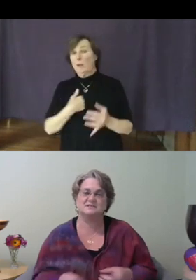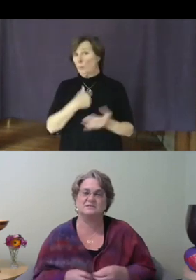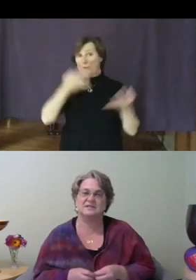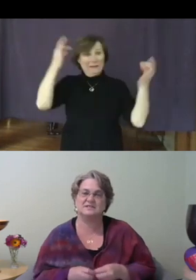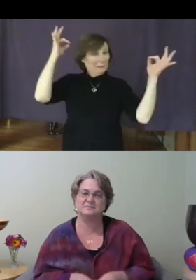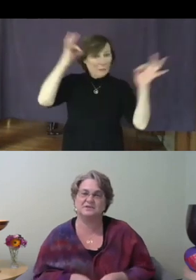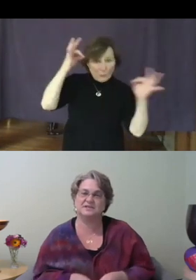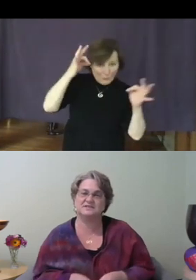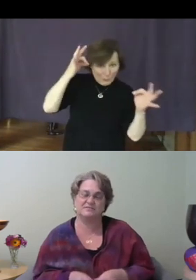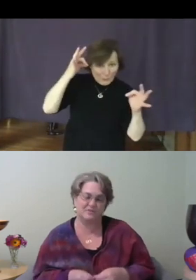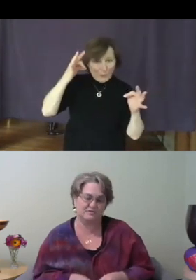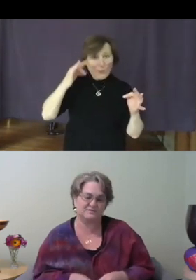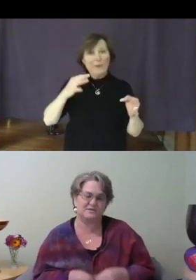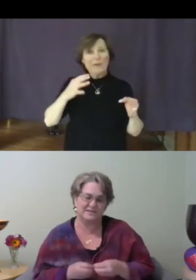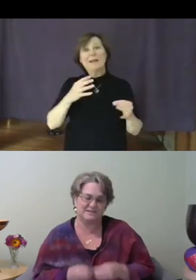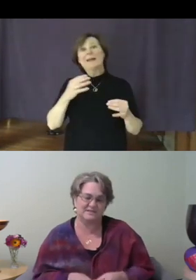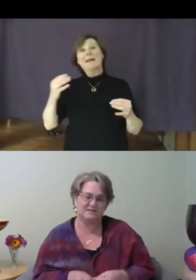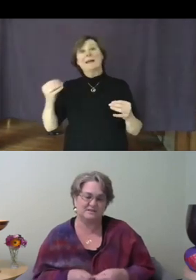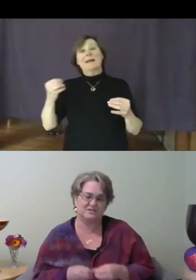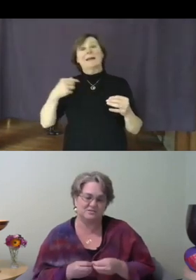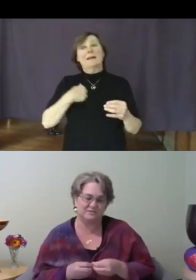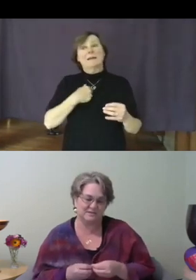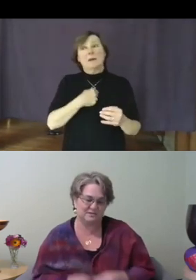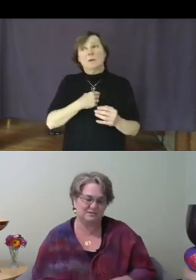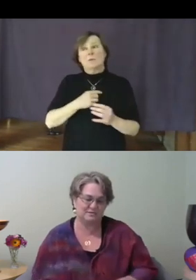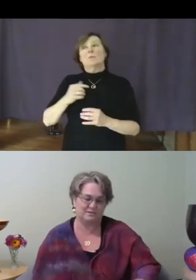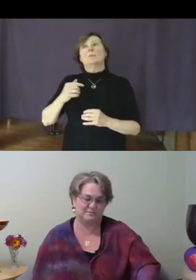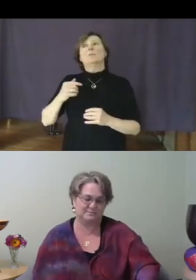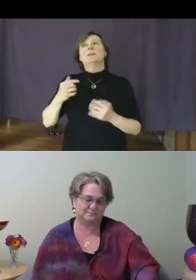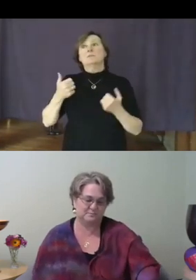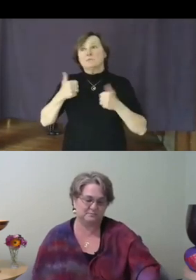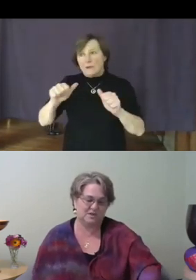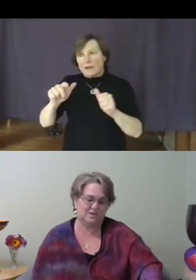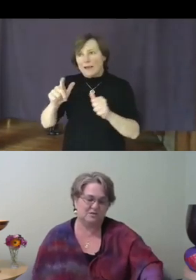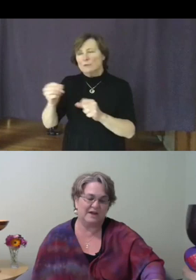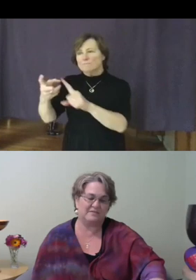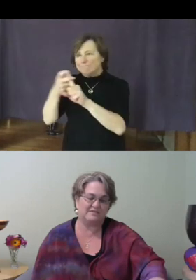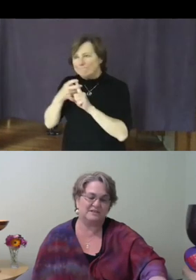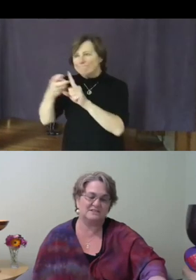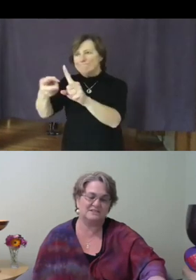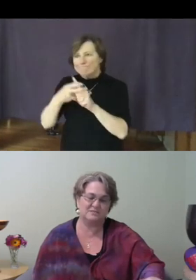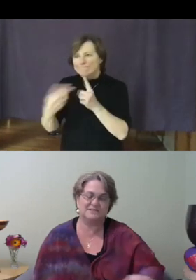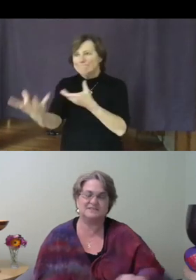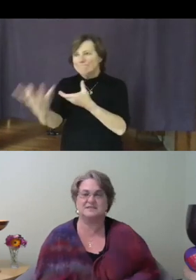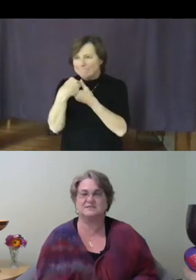the experience of those that we seek to include. Rather than continuing to center